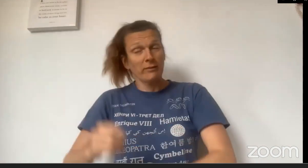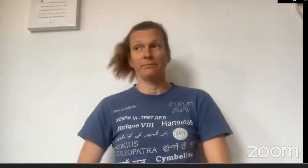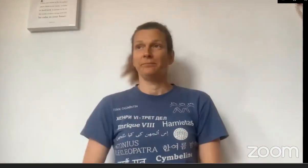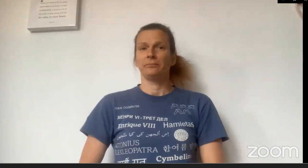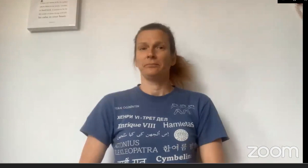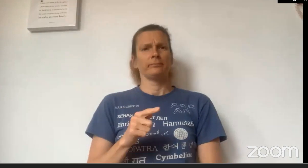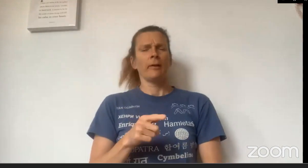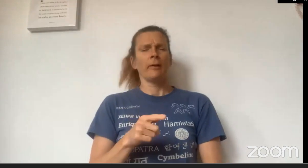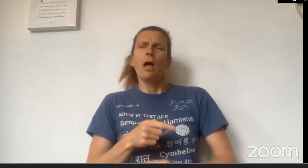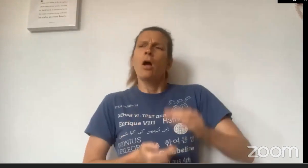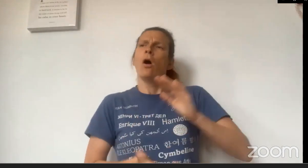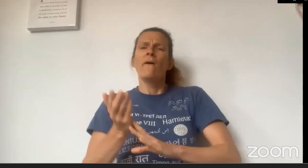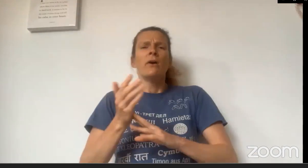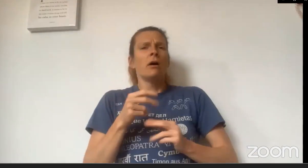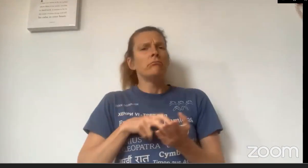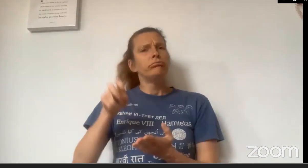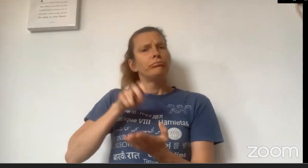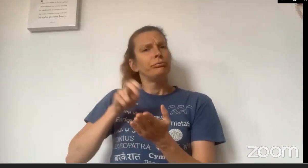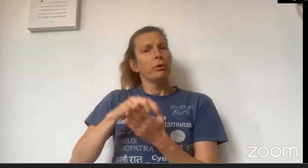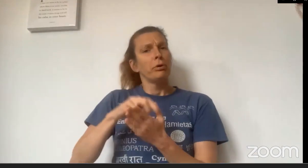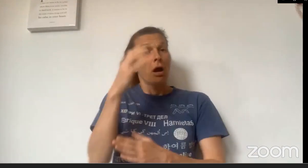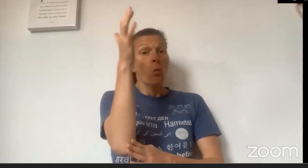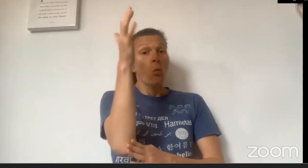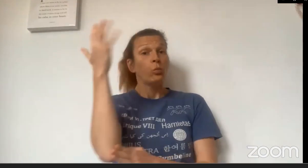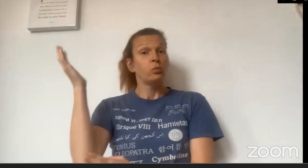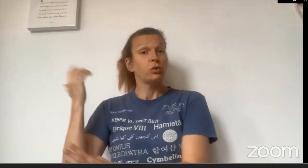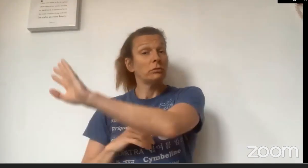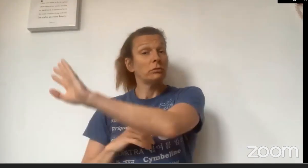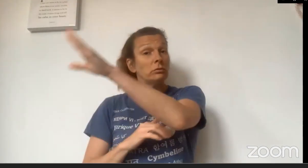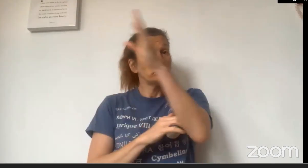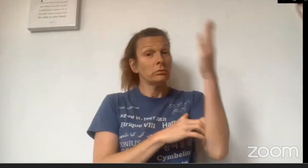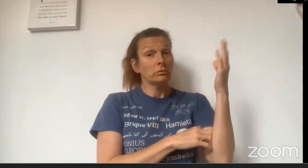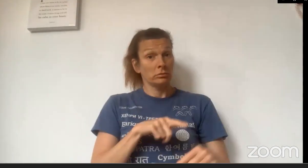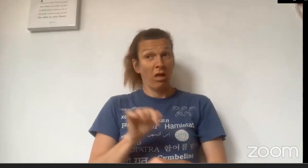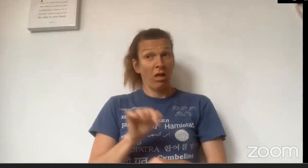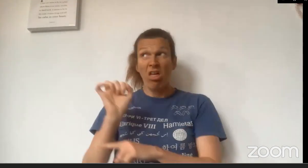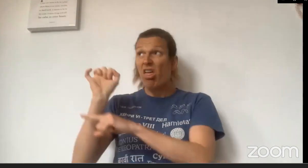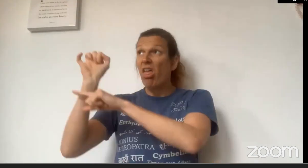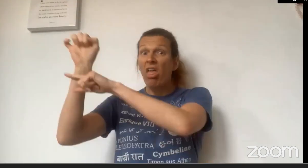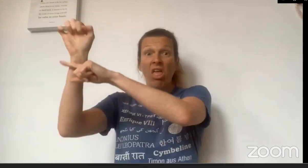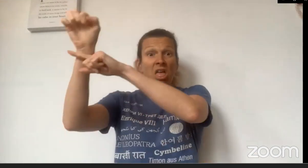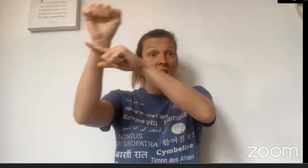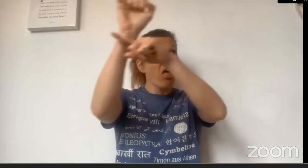said Little Red Riding Hood, and off she set, walking through the woods not